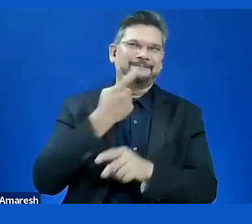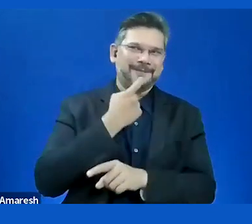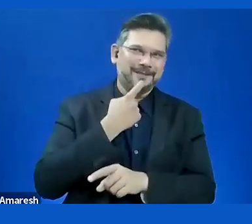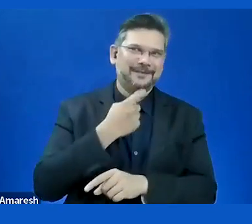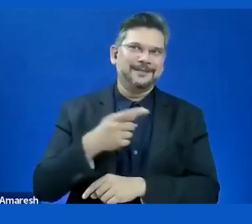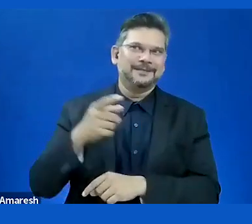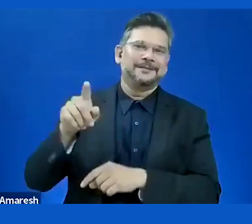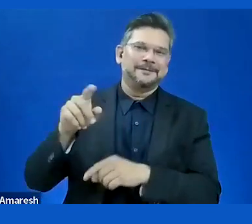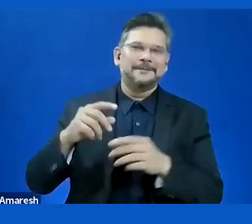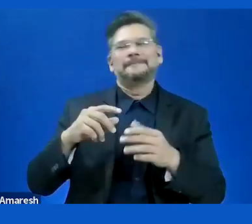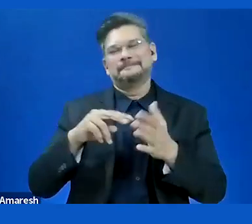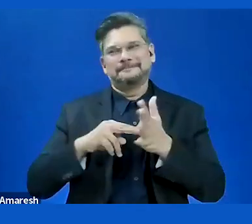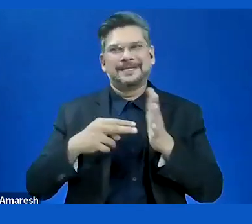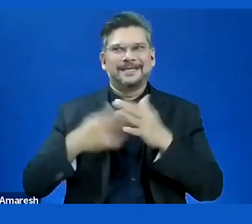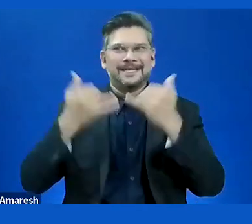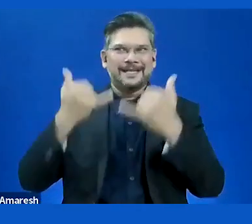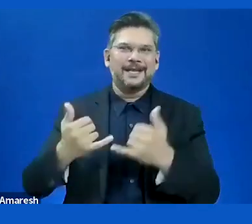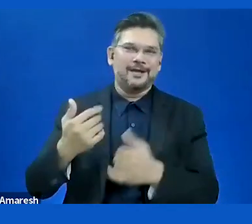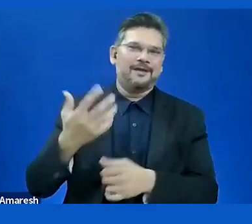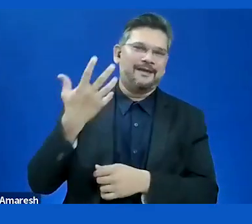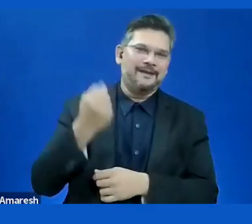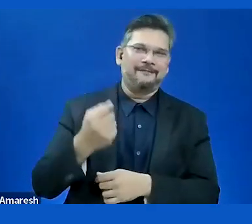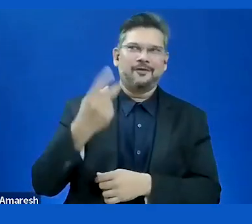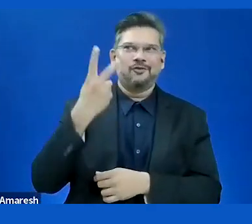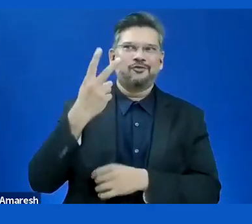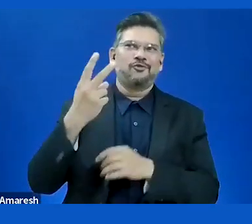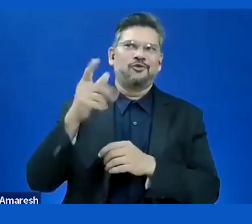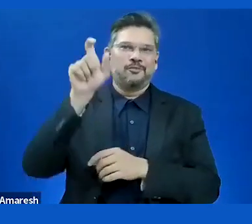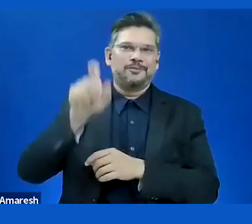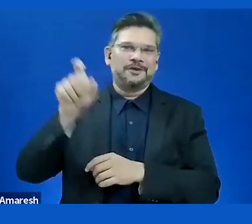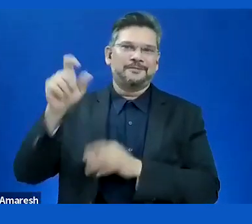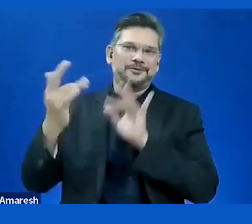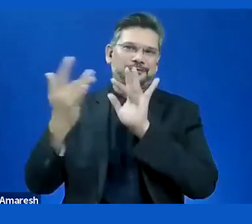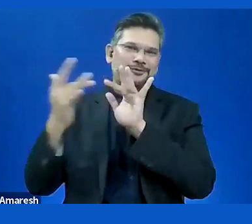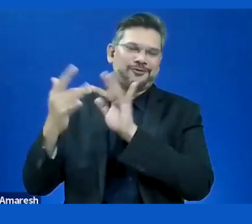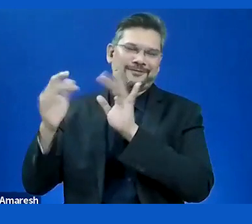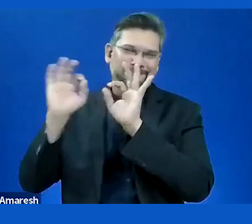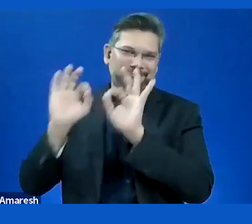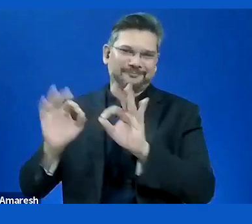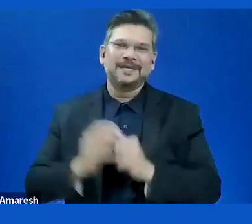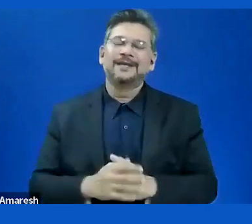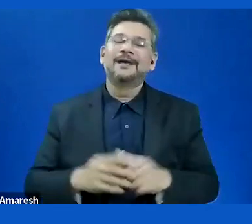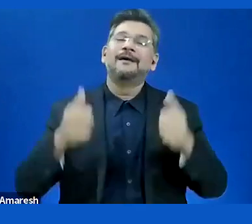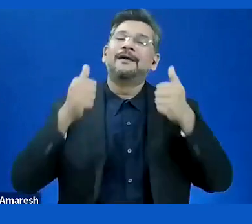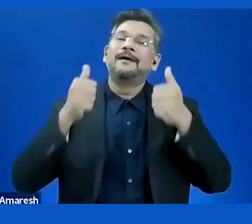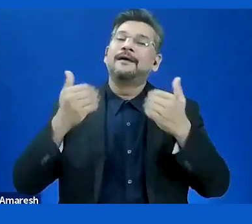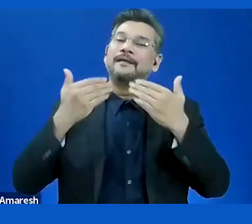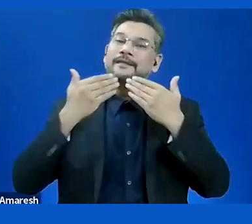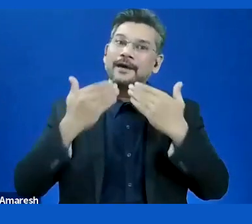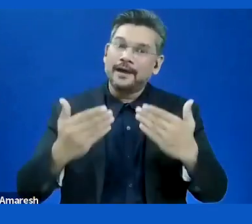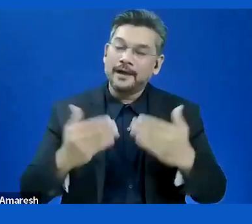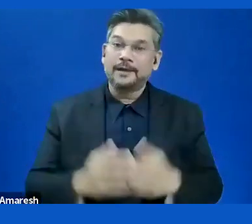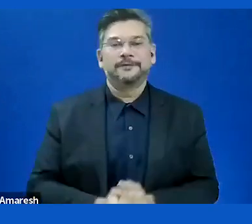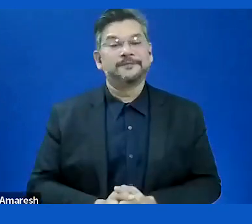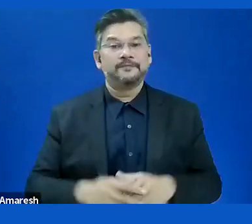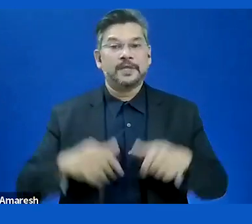to make. Very good. Sorry. Thank you very much for this. Now we have a 15-minute coffee break.